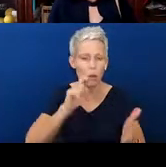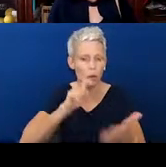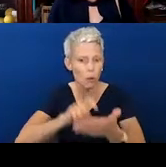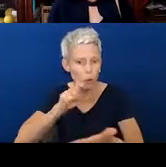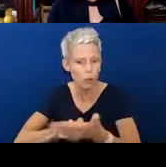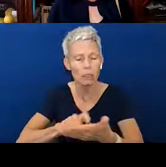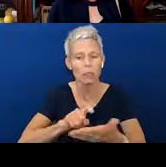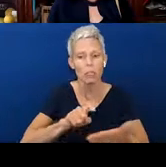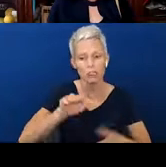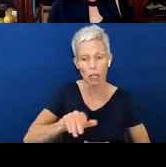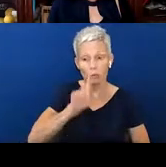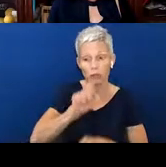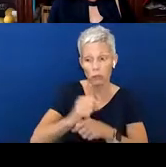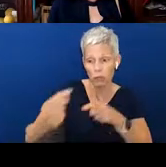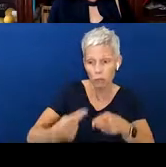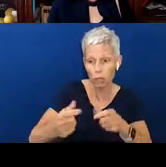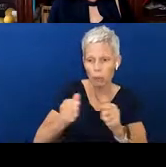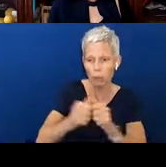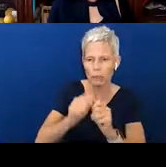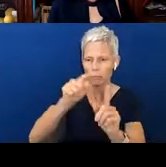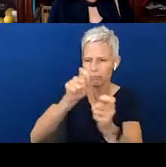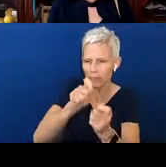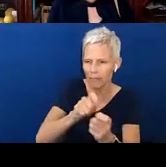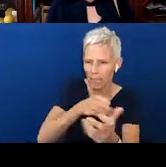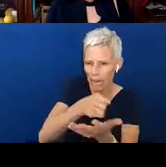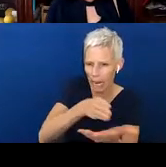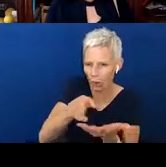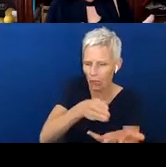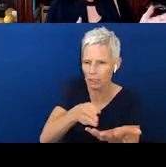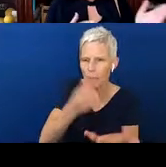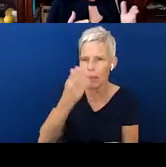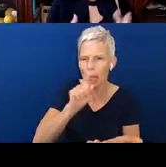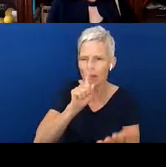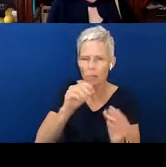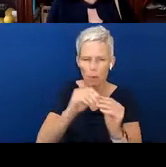Maybe we need to dig a little bit deeper, put a little more focus on that. Make sure that our